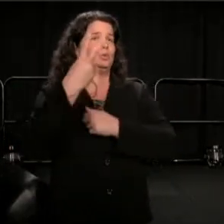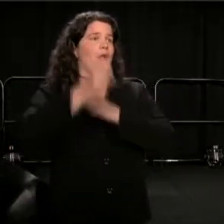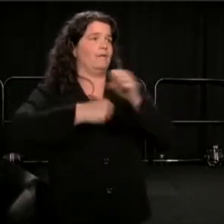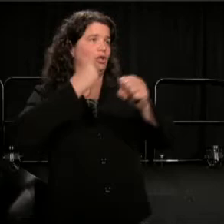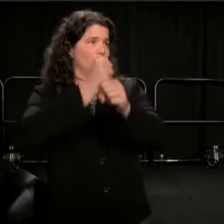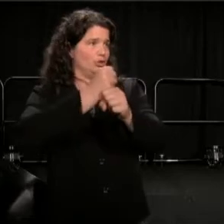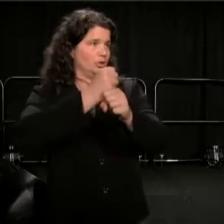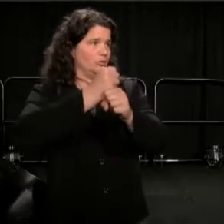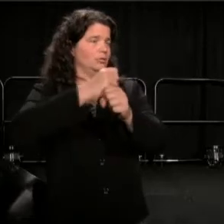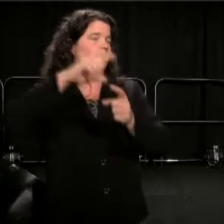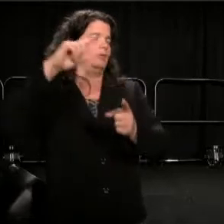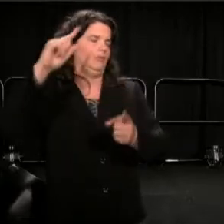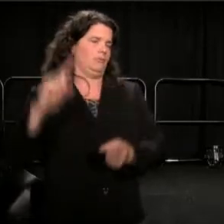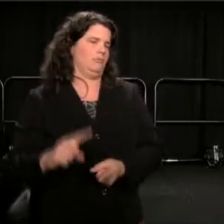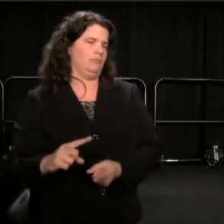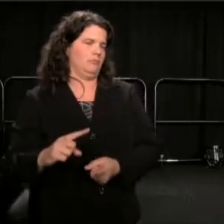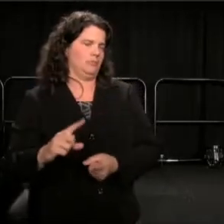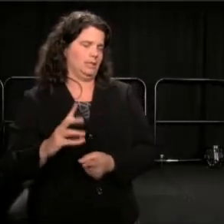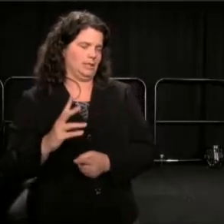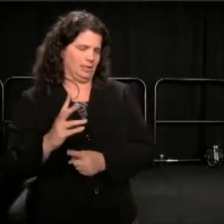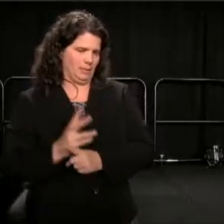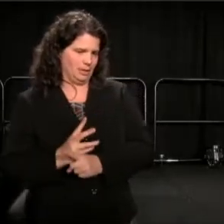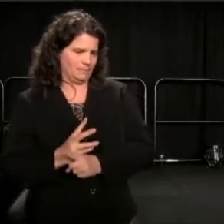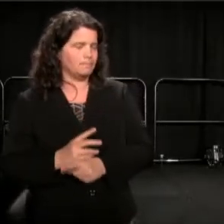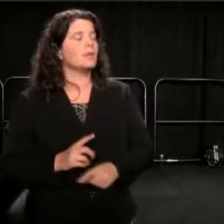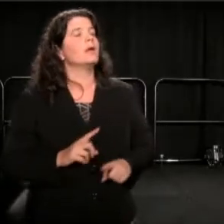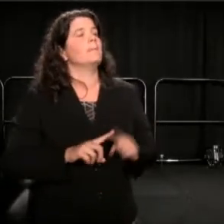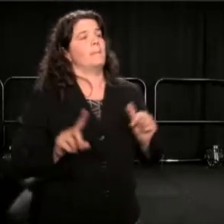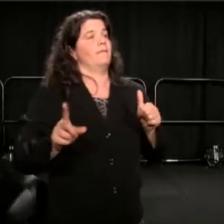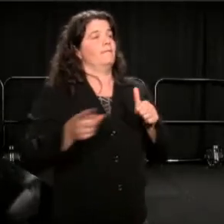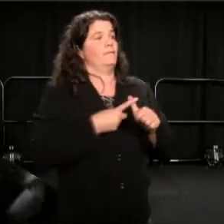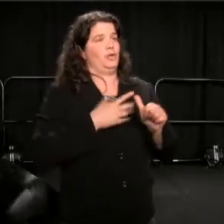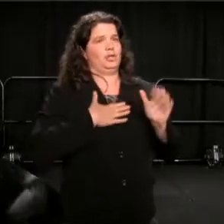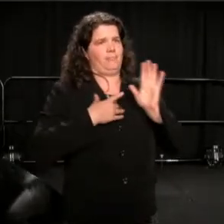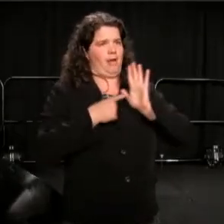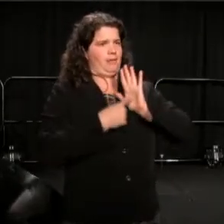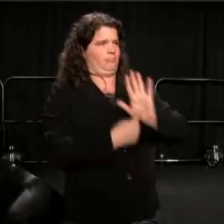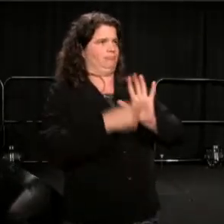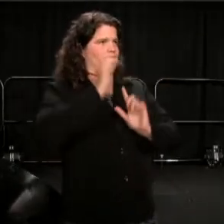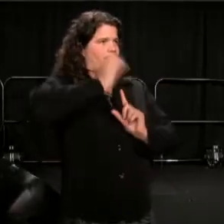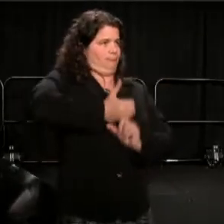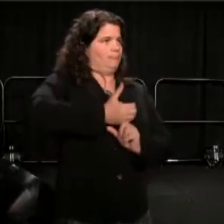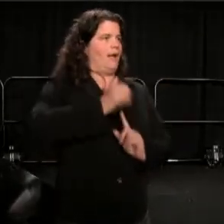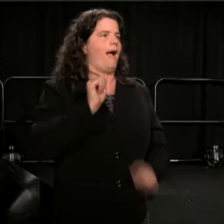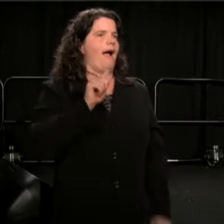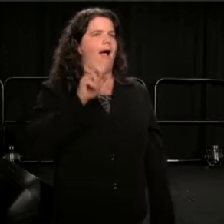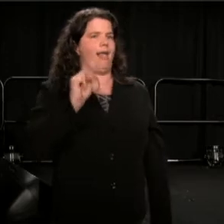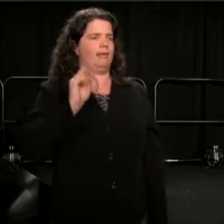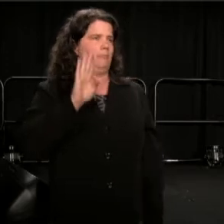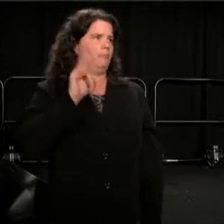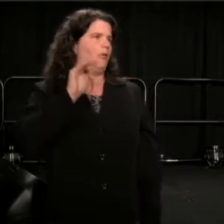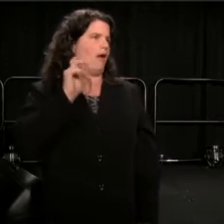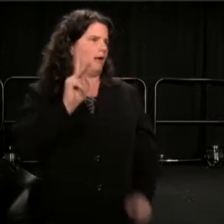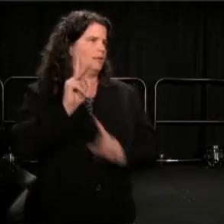But I want to share with you first, Alan Bullock, because I think he's a kind of ethnographer of his community,